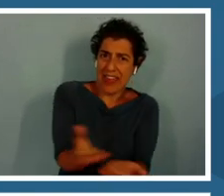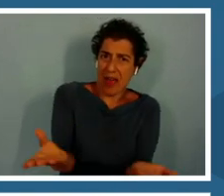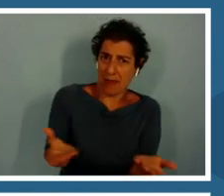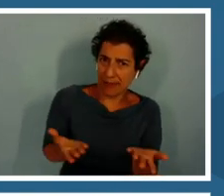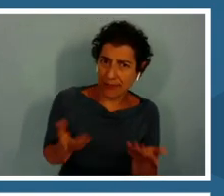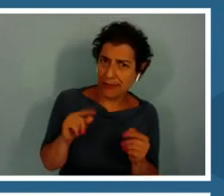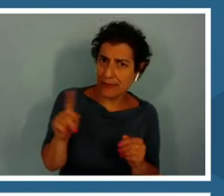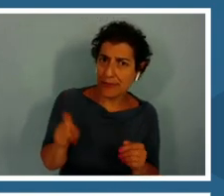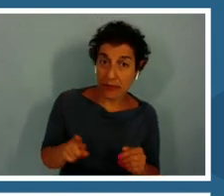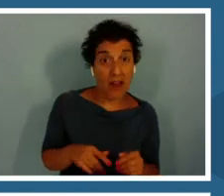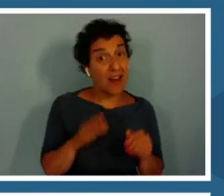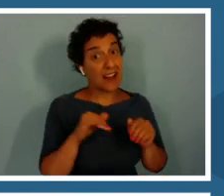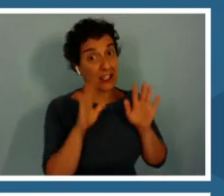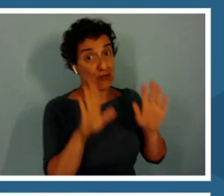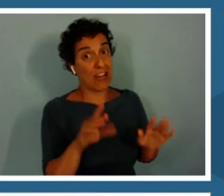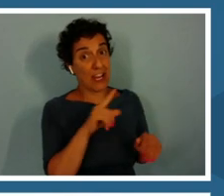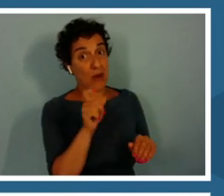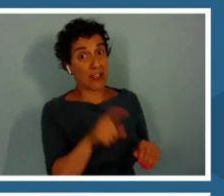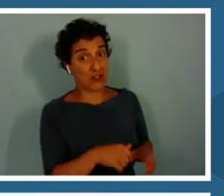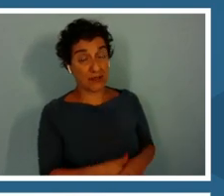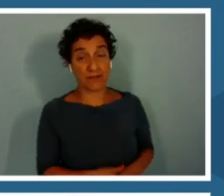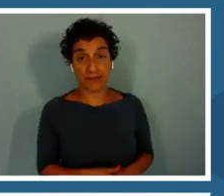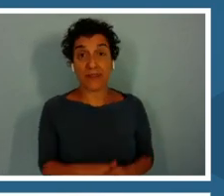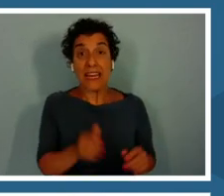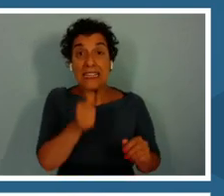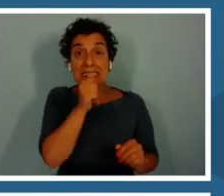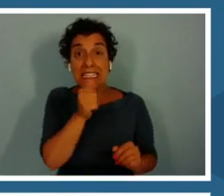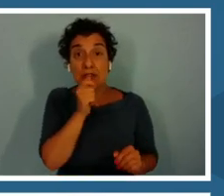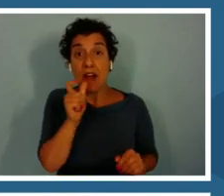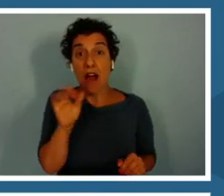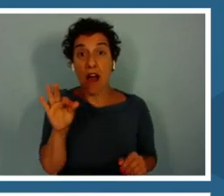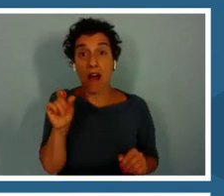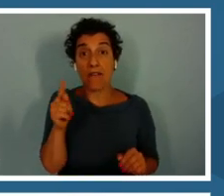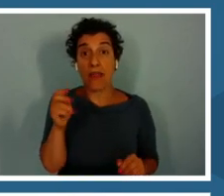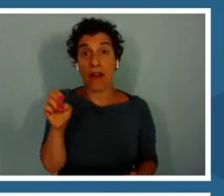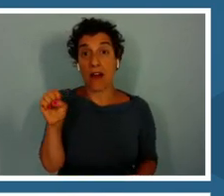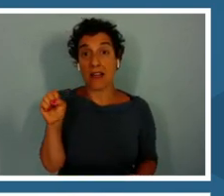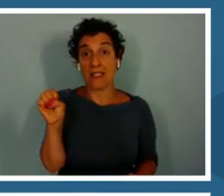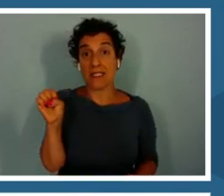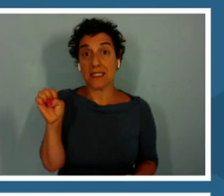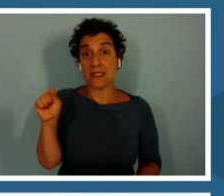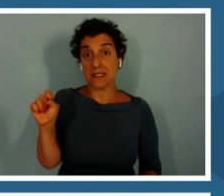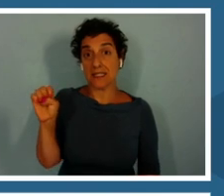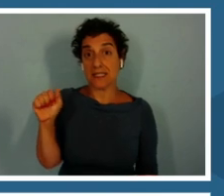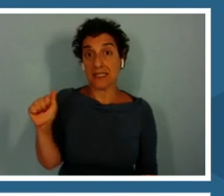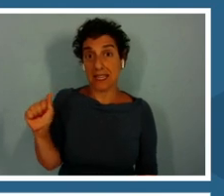In the secrets of the sea Smithsonian learning lab collection you can see that there are